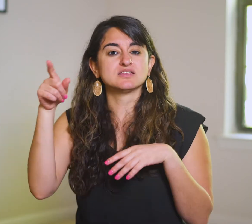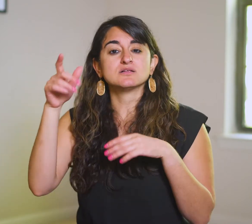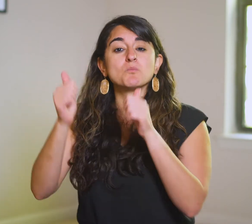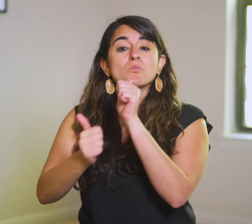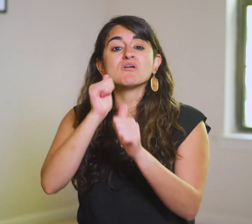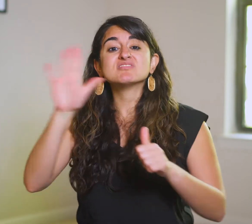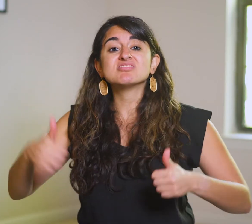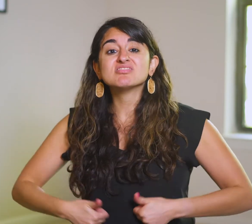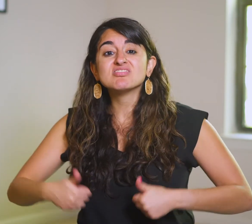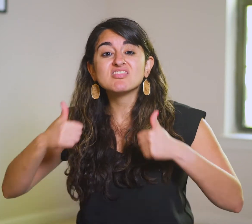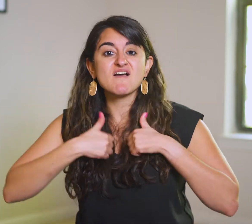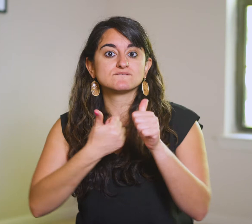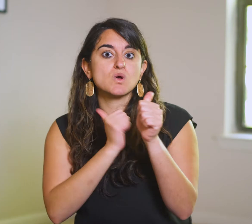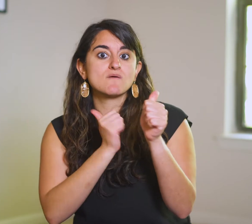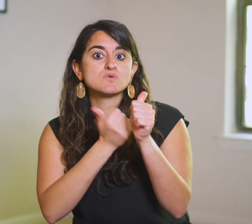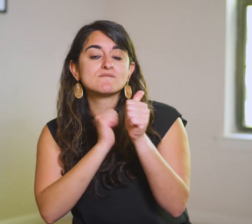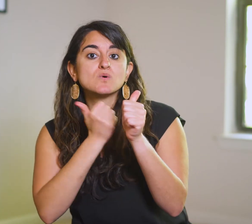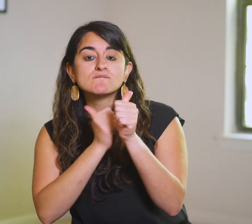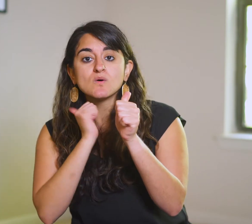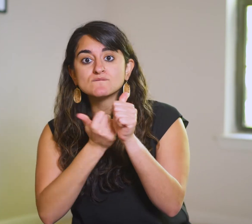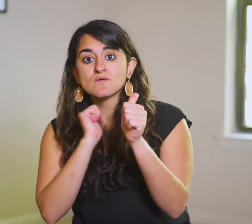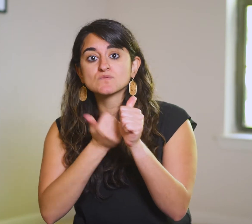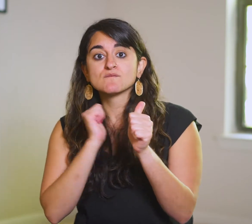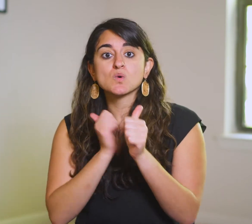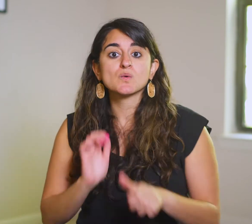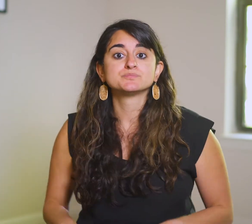they’ve spent most of their lives avoiding.